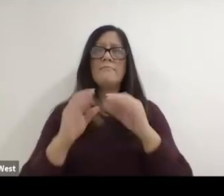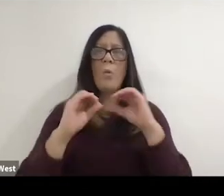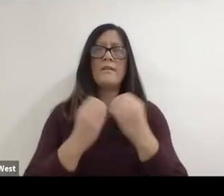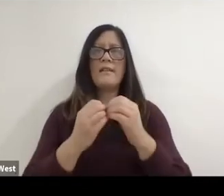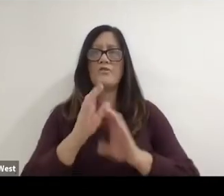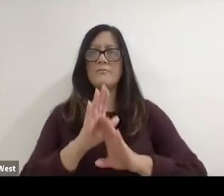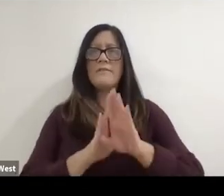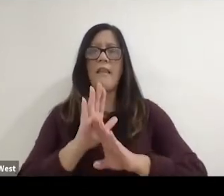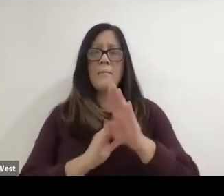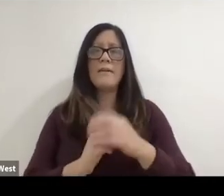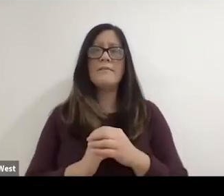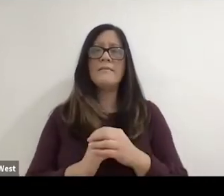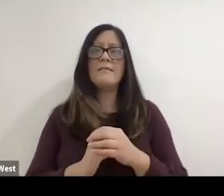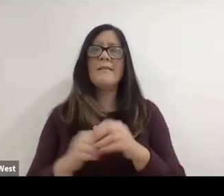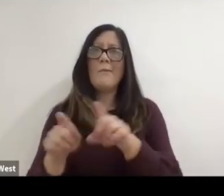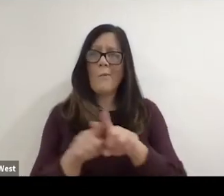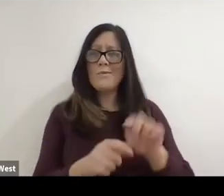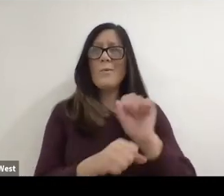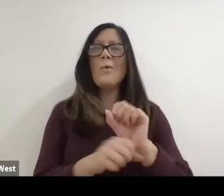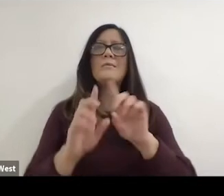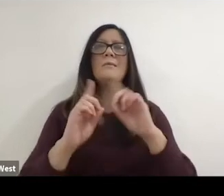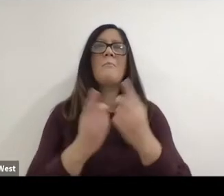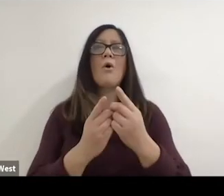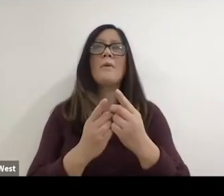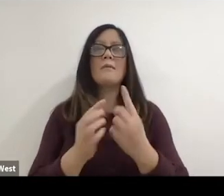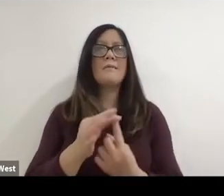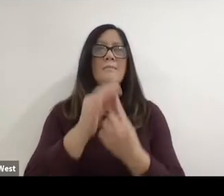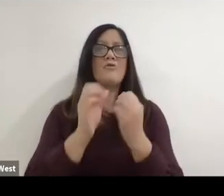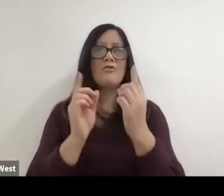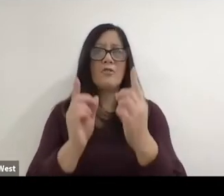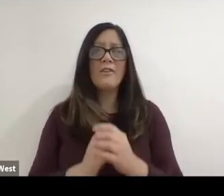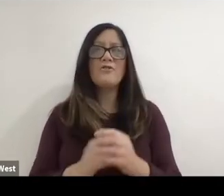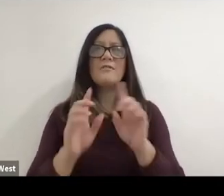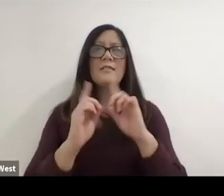appointments in the Department of special education and Department of